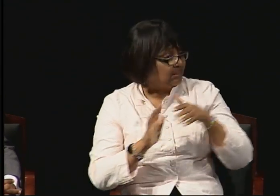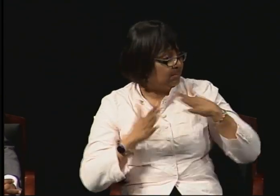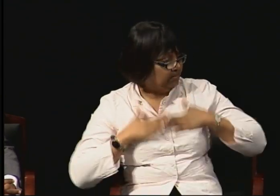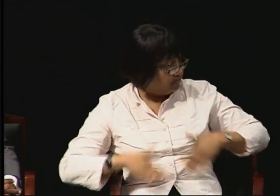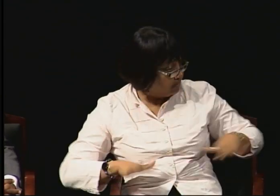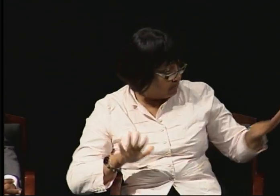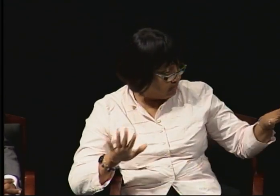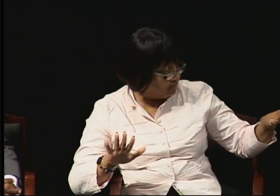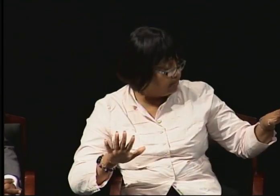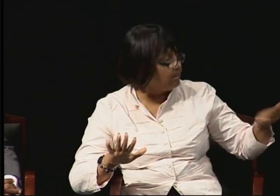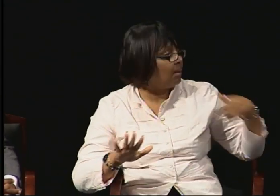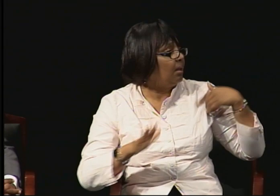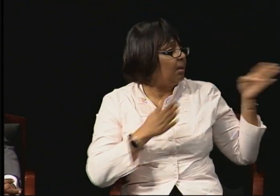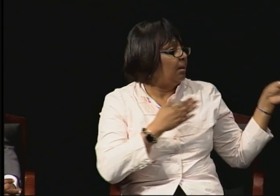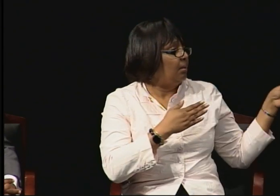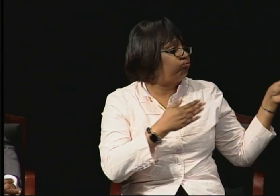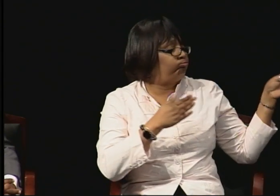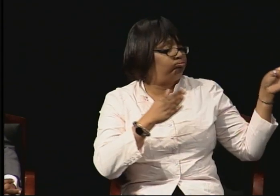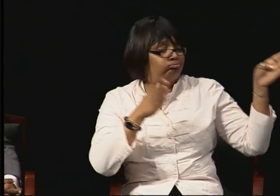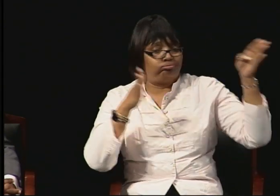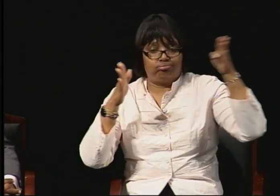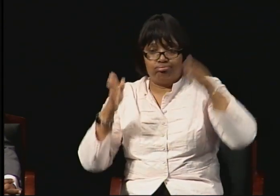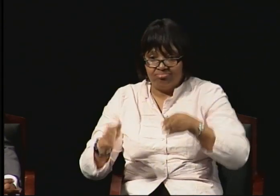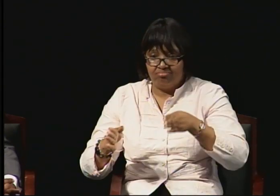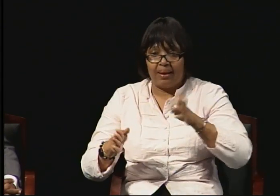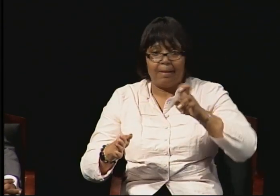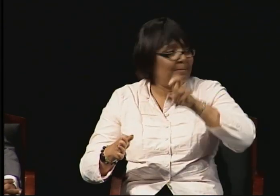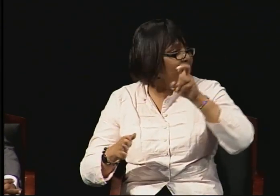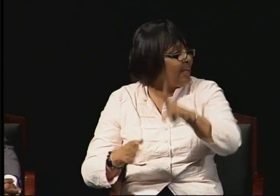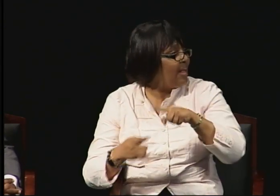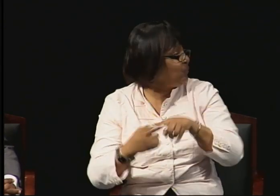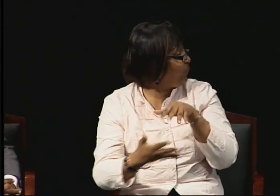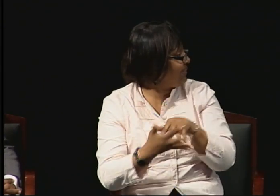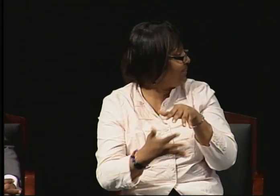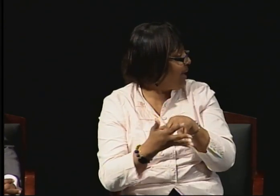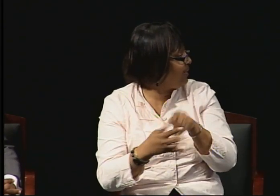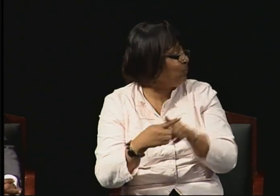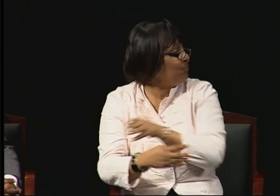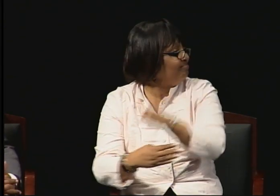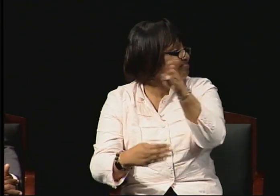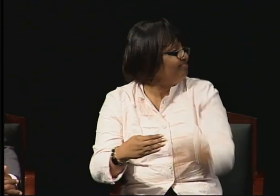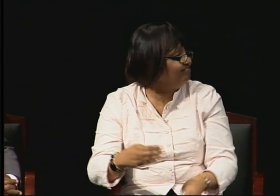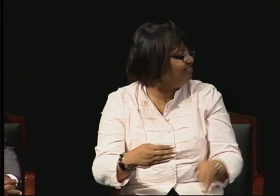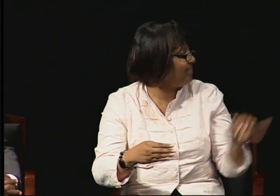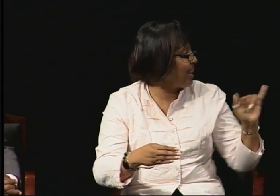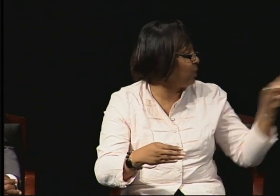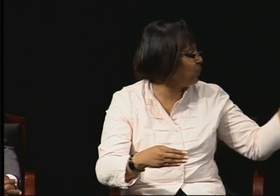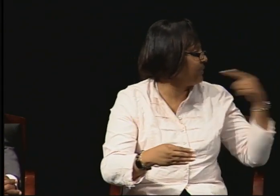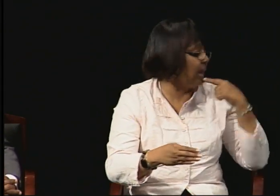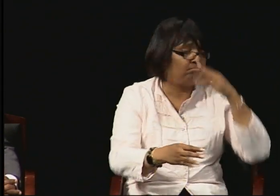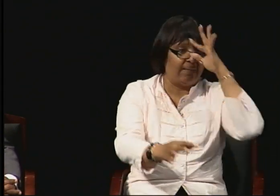And throughout to completion. And so like you said, faith is so important. That's right.